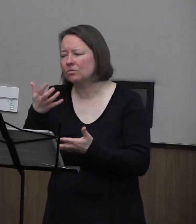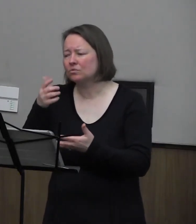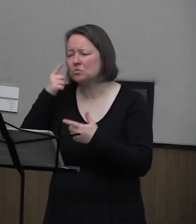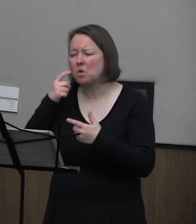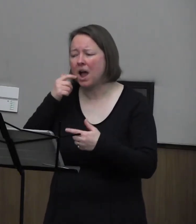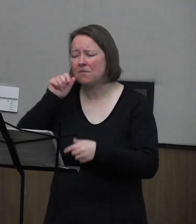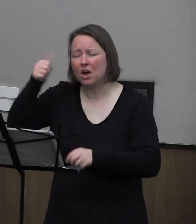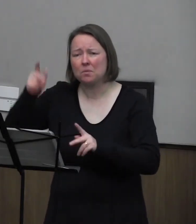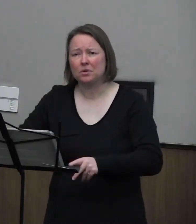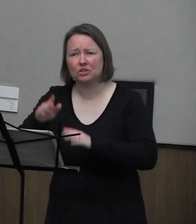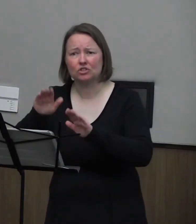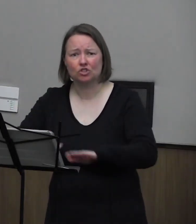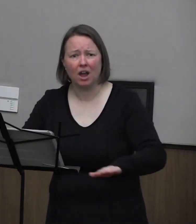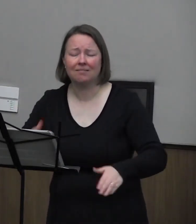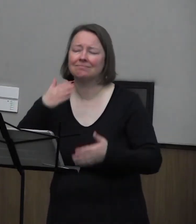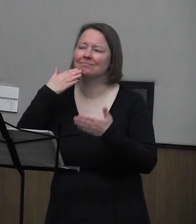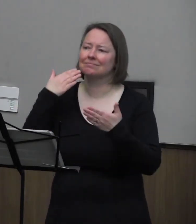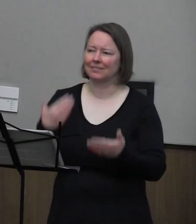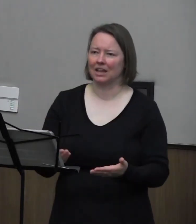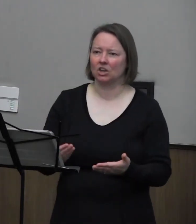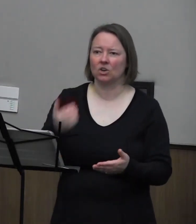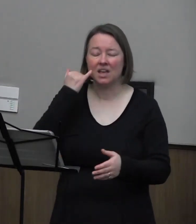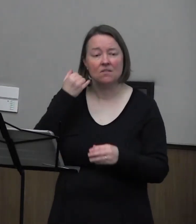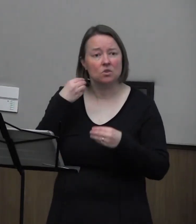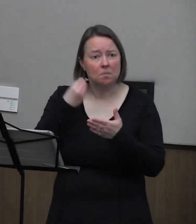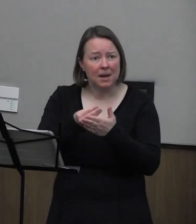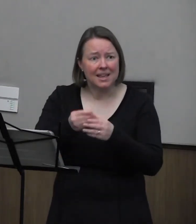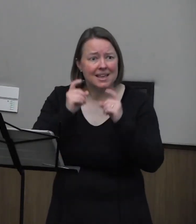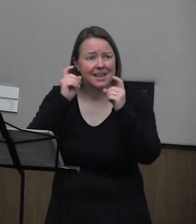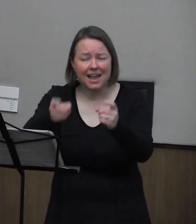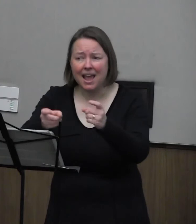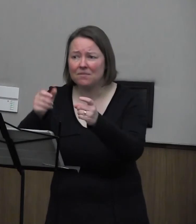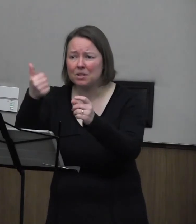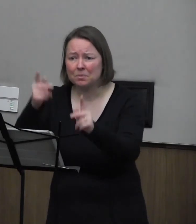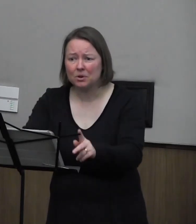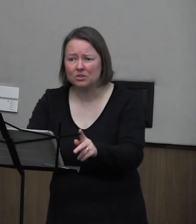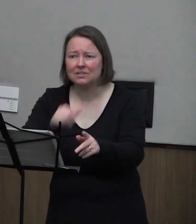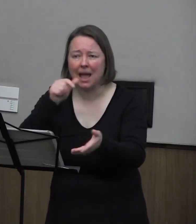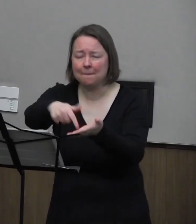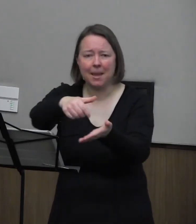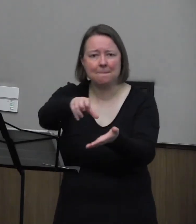thank you; gave money to someone who did not repay it,